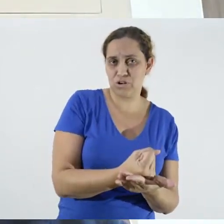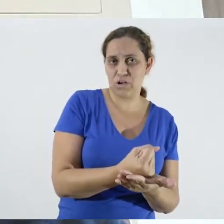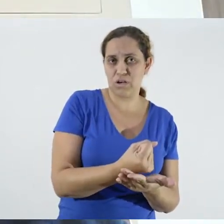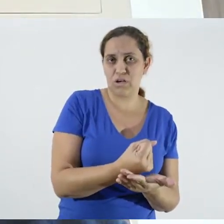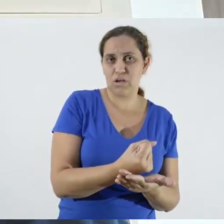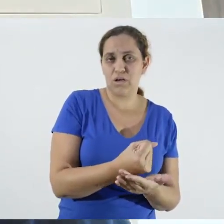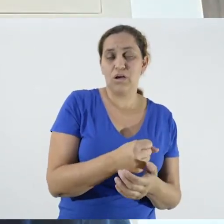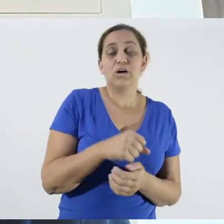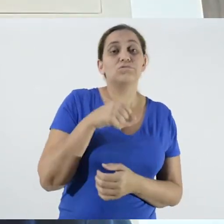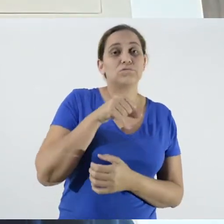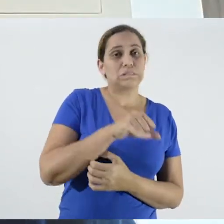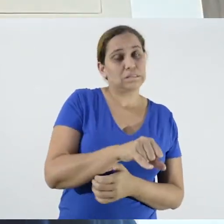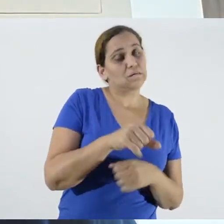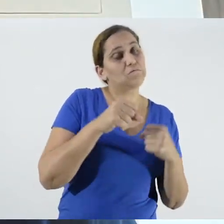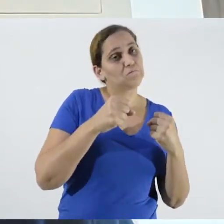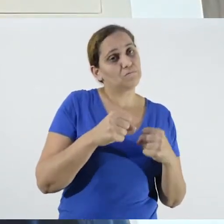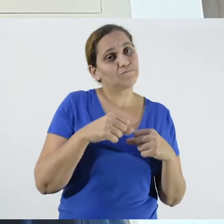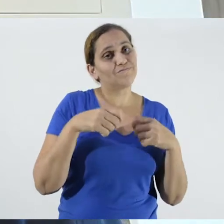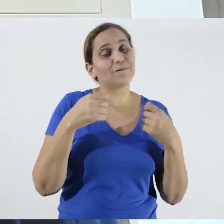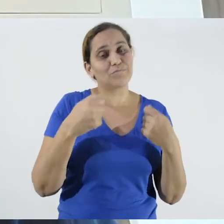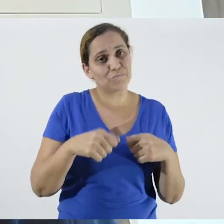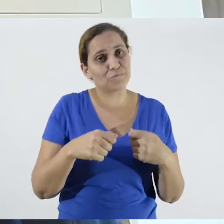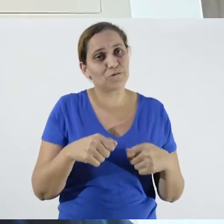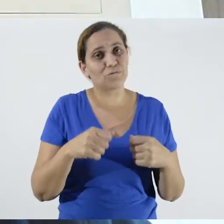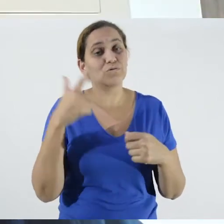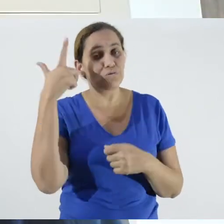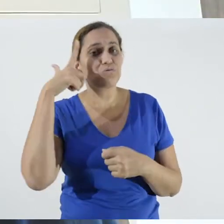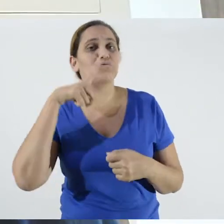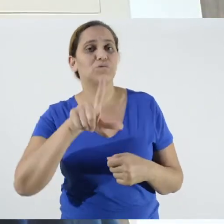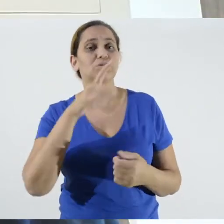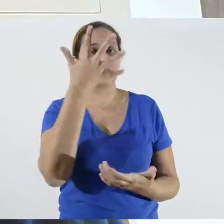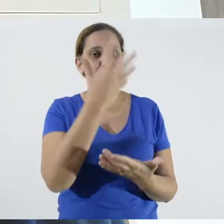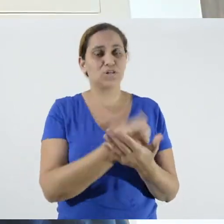or if they will only be able to download them when they go to the city.